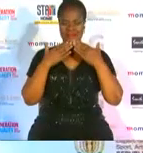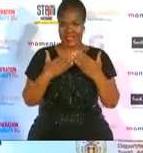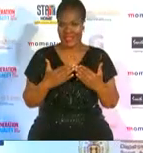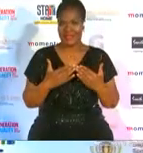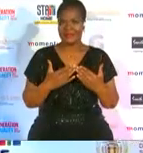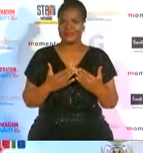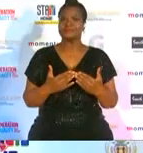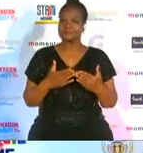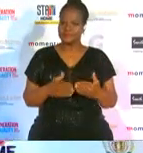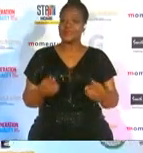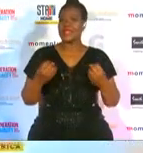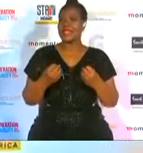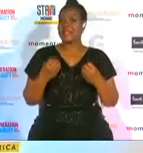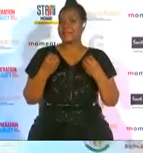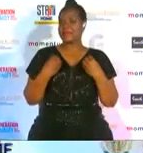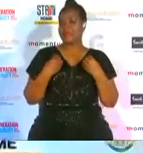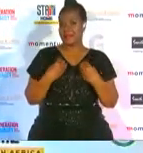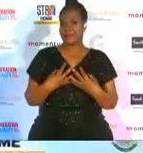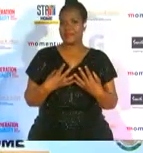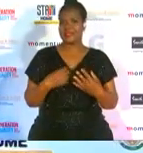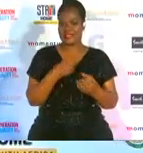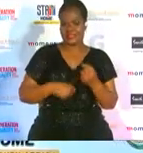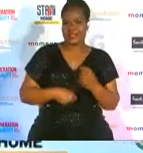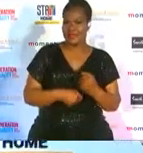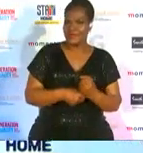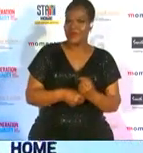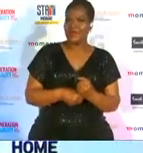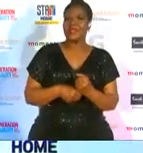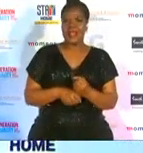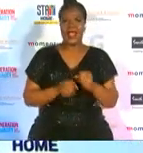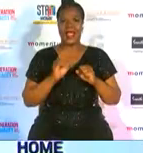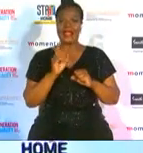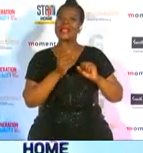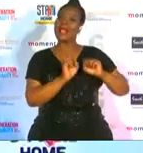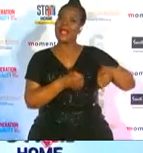keeping me going canoeing south africa and